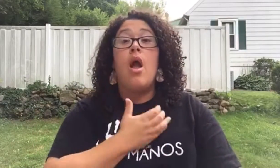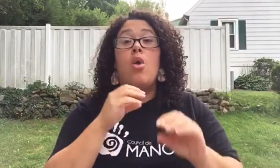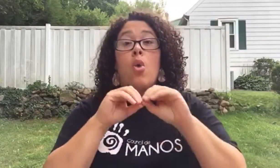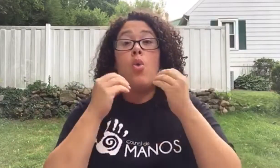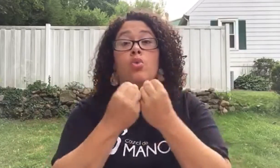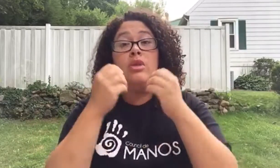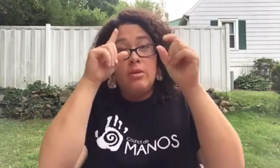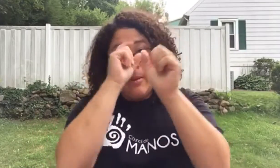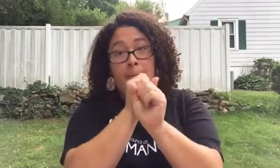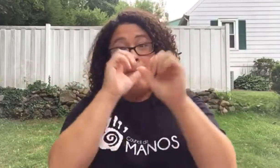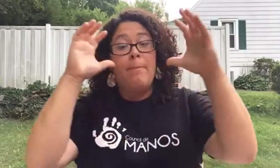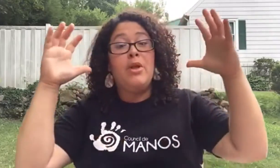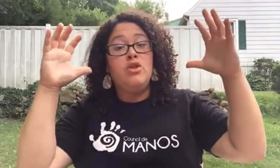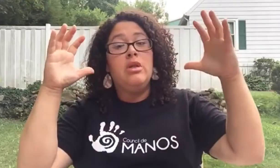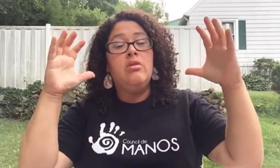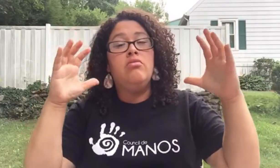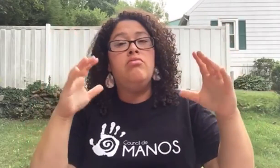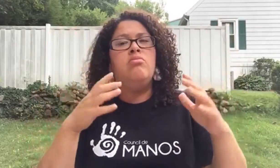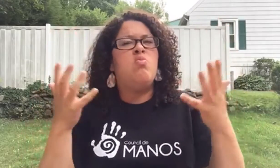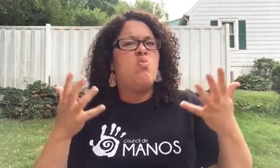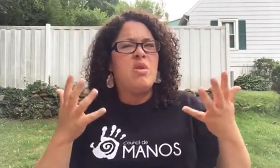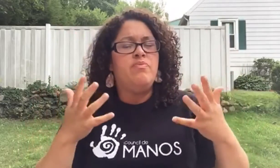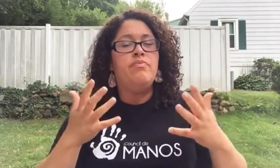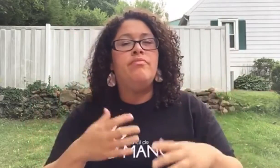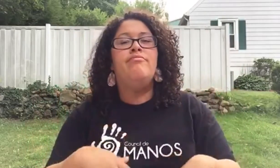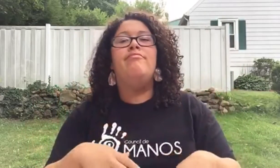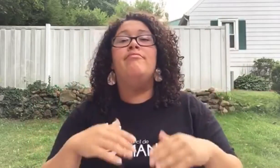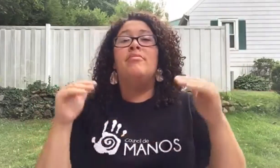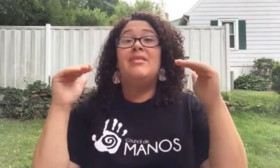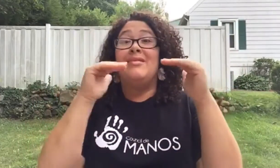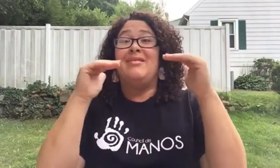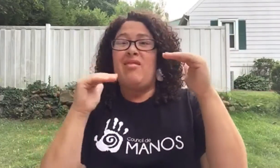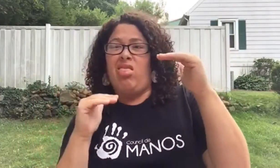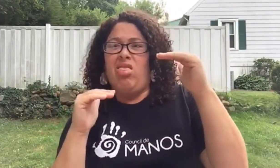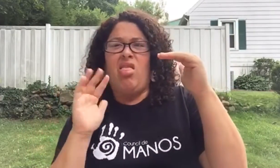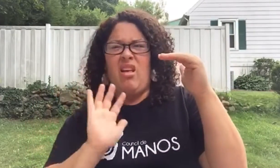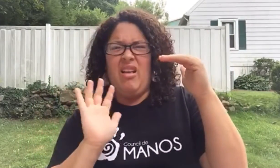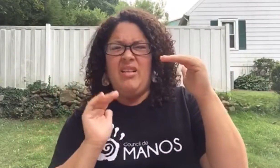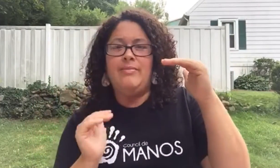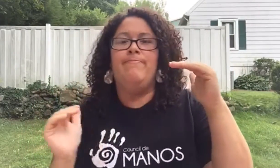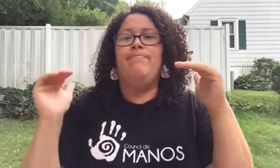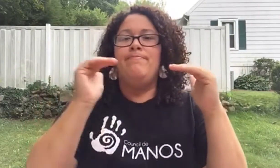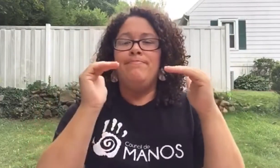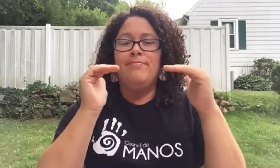Our organization’s mission is to end injustice.